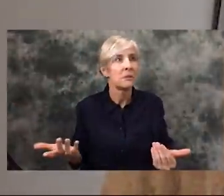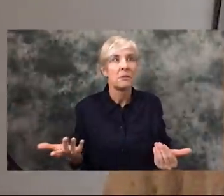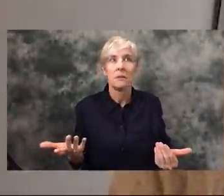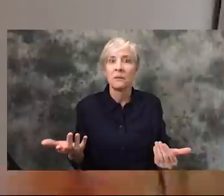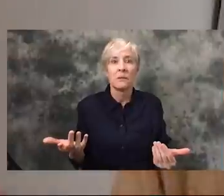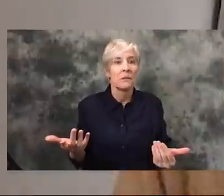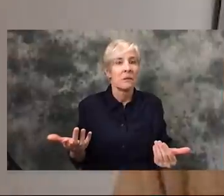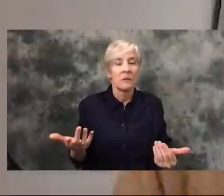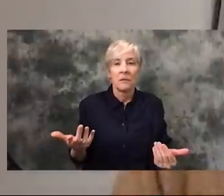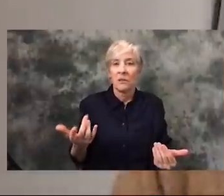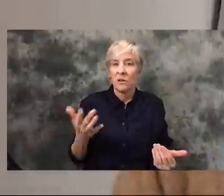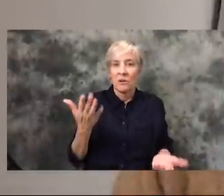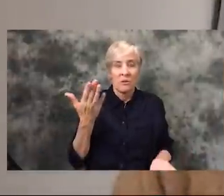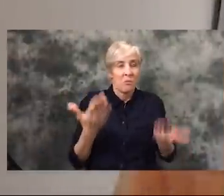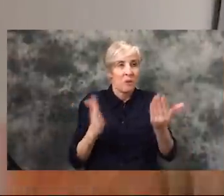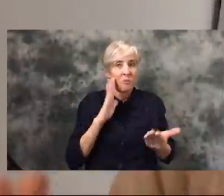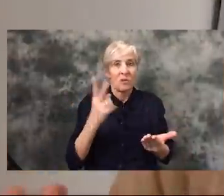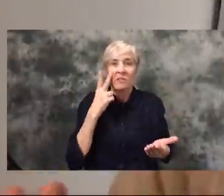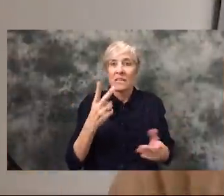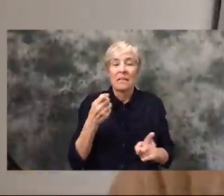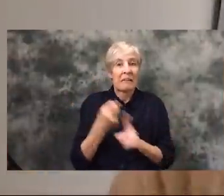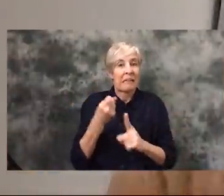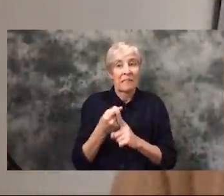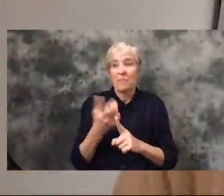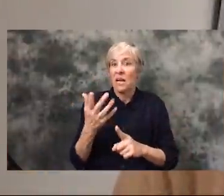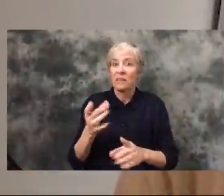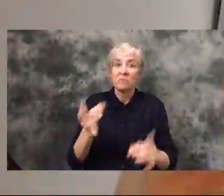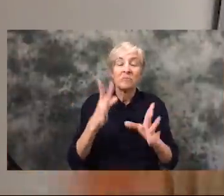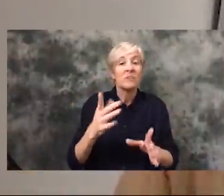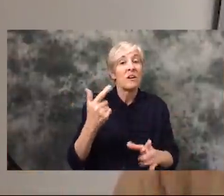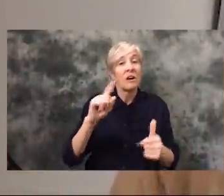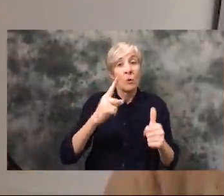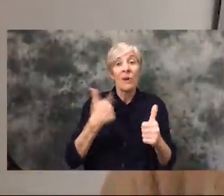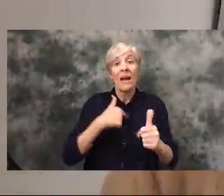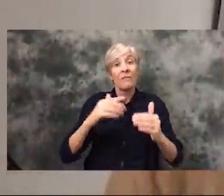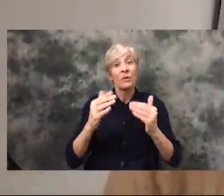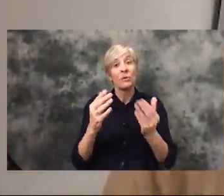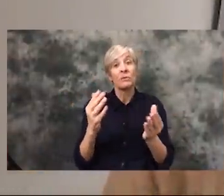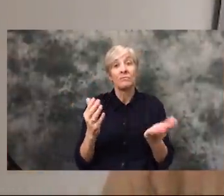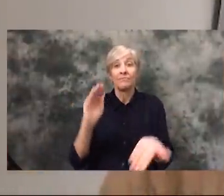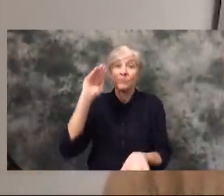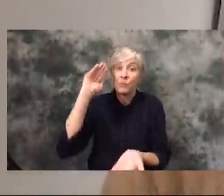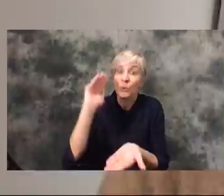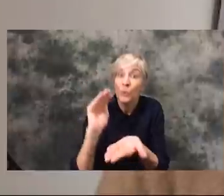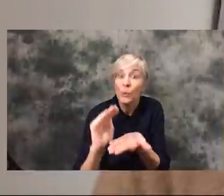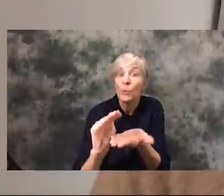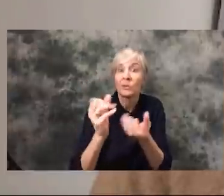this entire pandemic for years. IF we don't FLATTEN THE CURVE here soon you